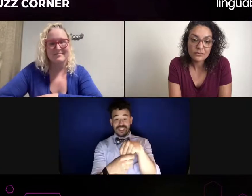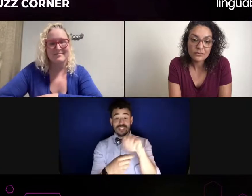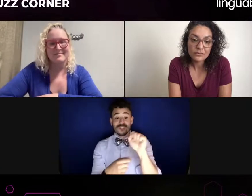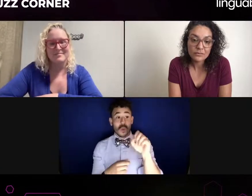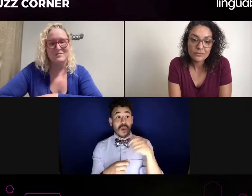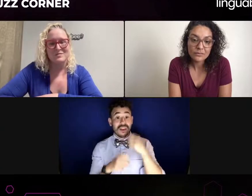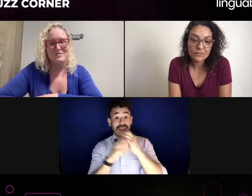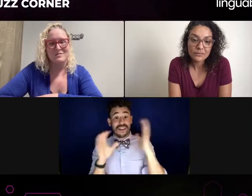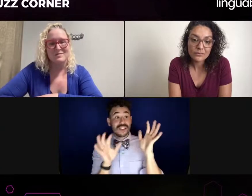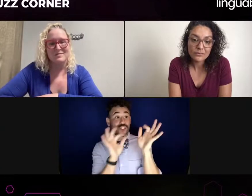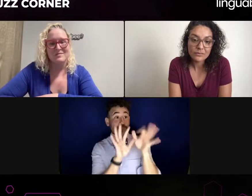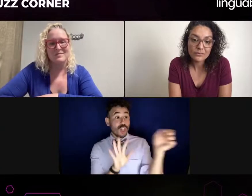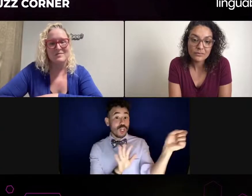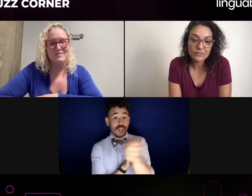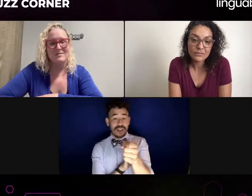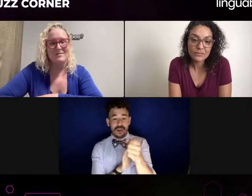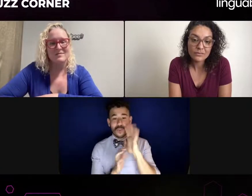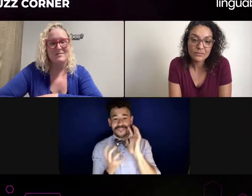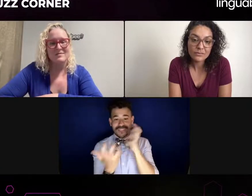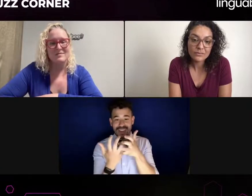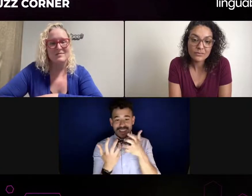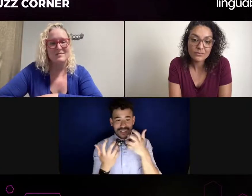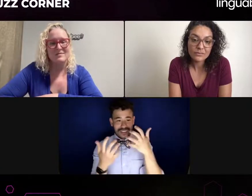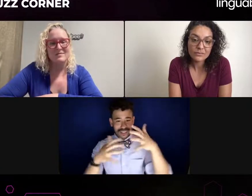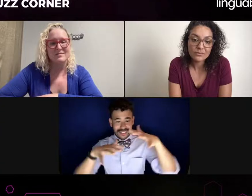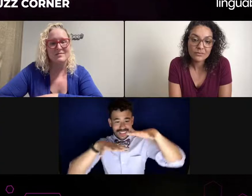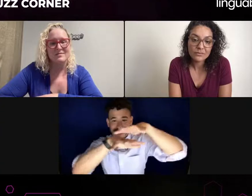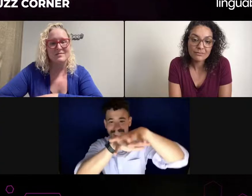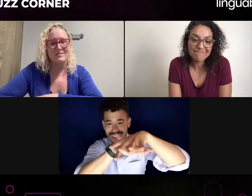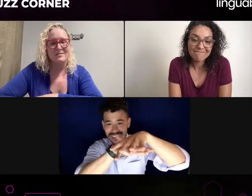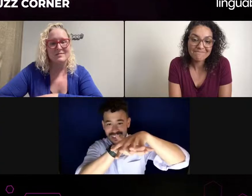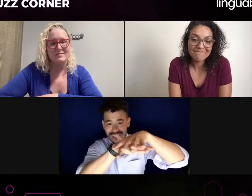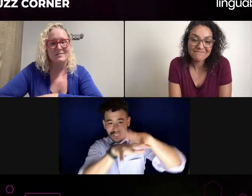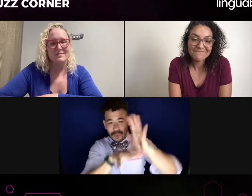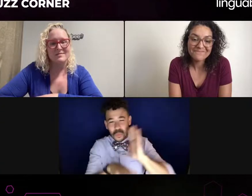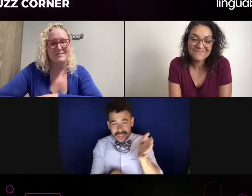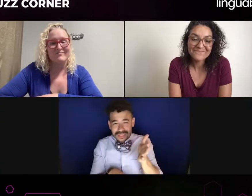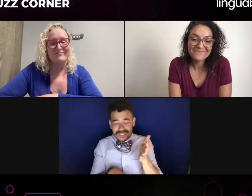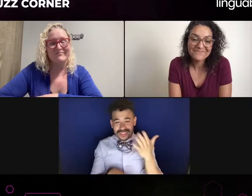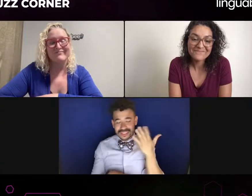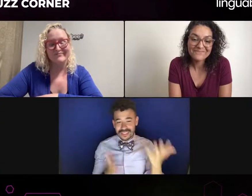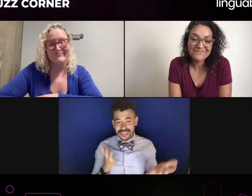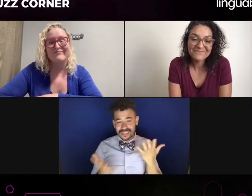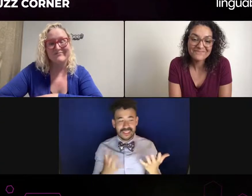I feel like people are being a little bit more, you know, quote unquote, WITH accessibility, WITH deaf rights.